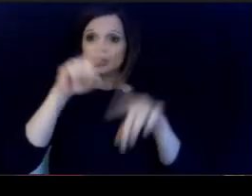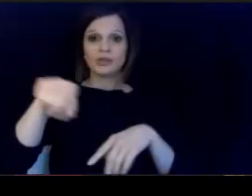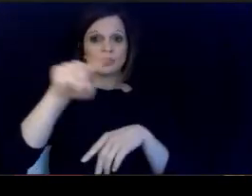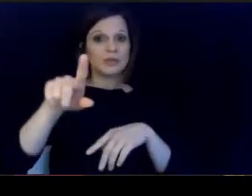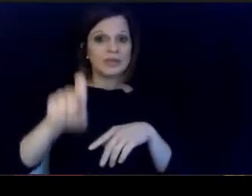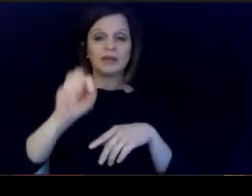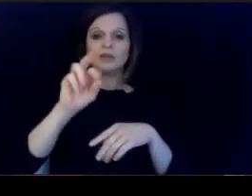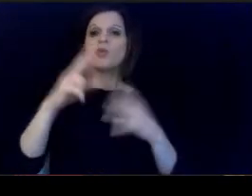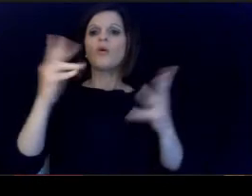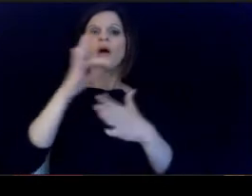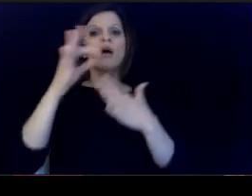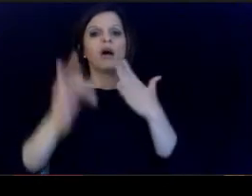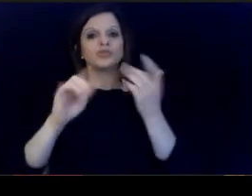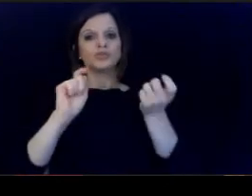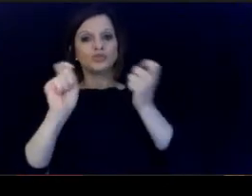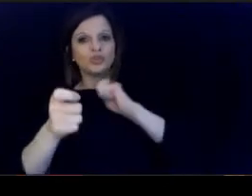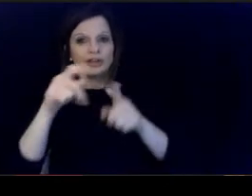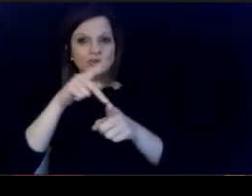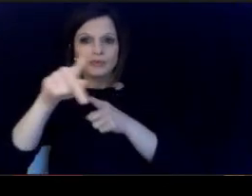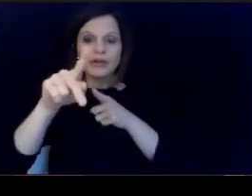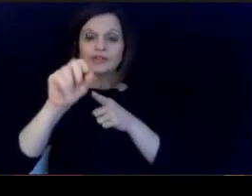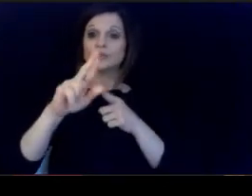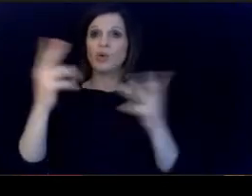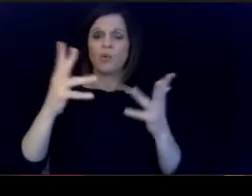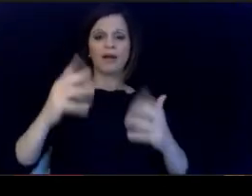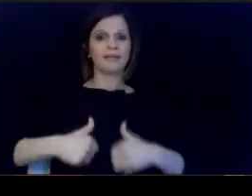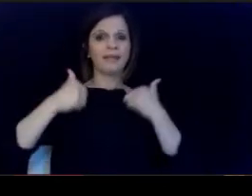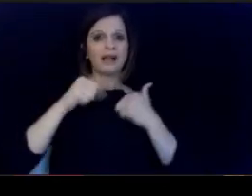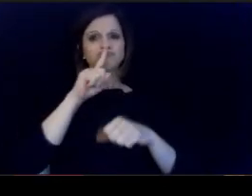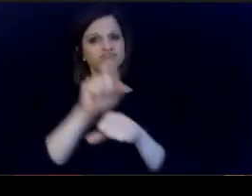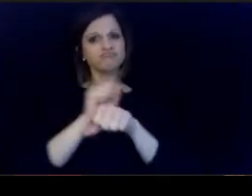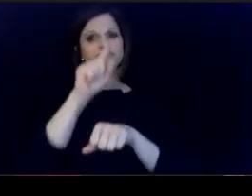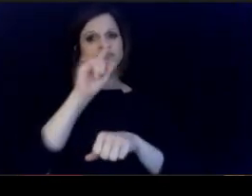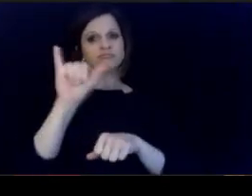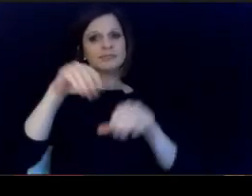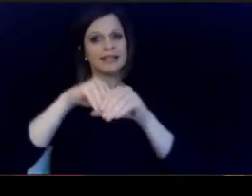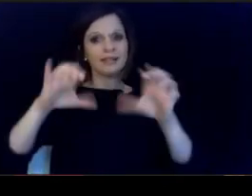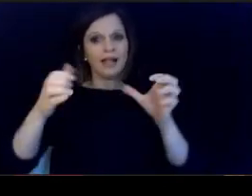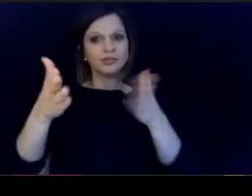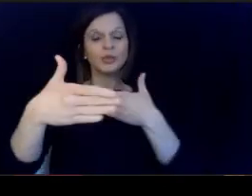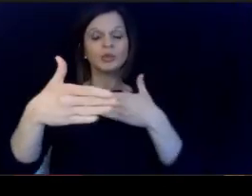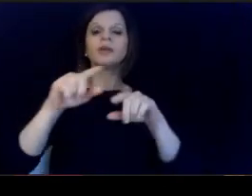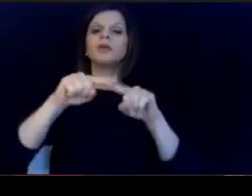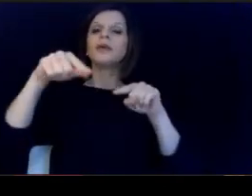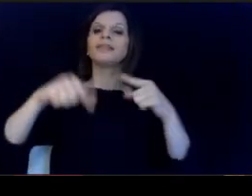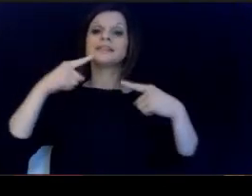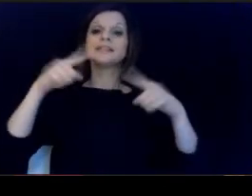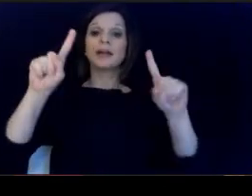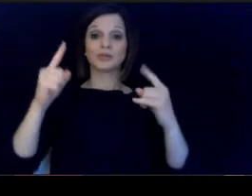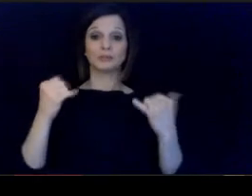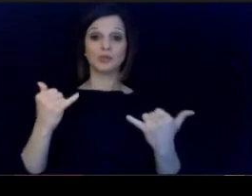options there were to change professions, or what life. would really be like in the classroom, but this announcement.